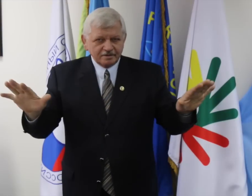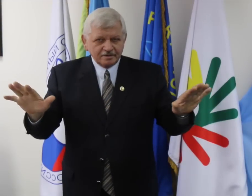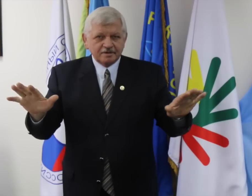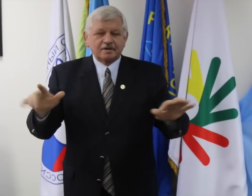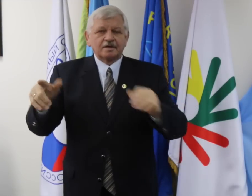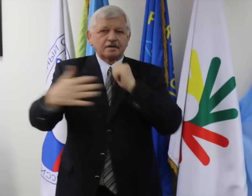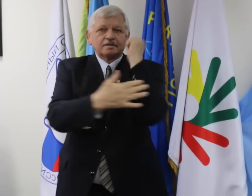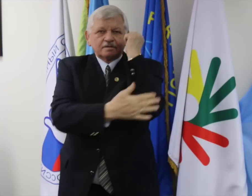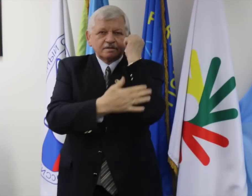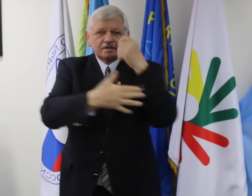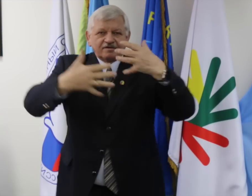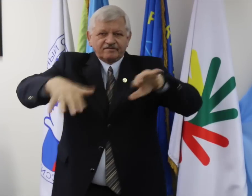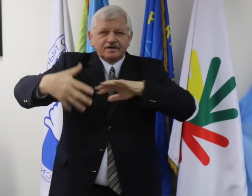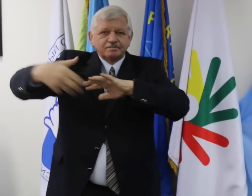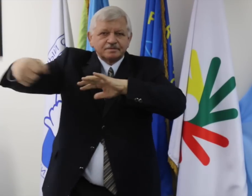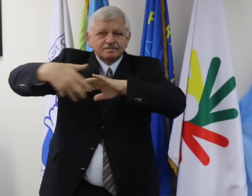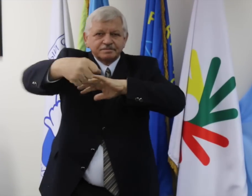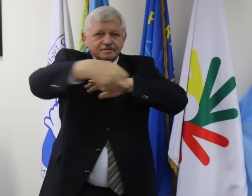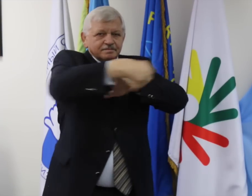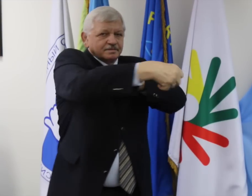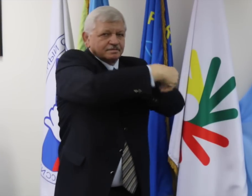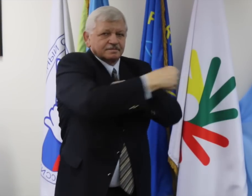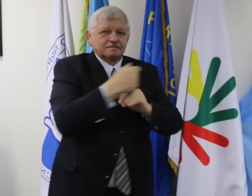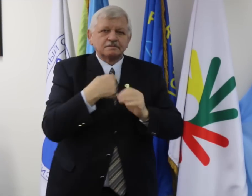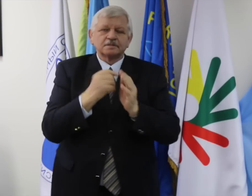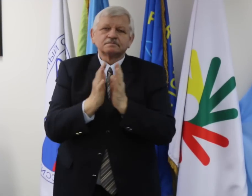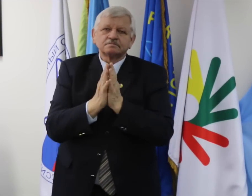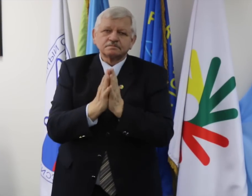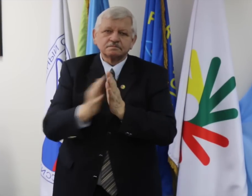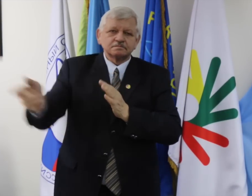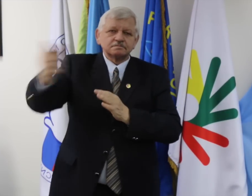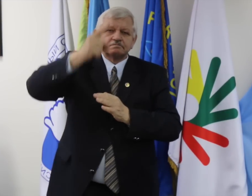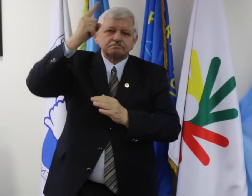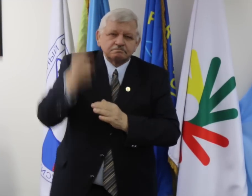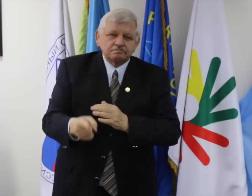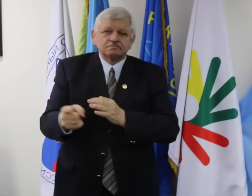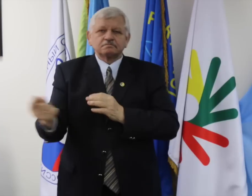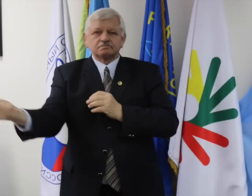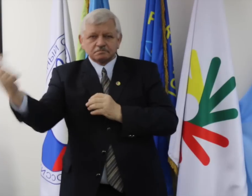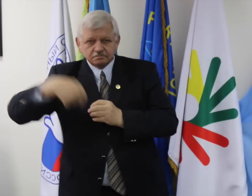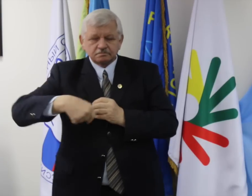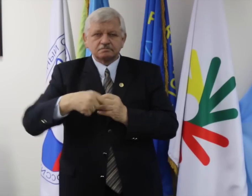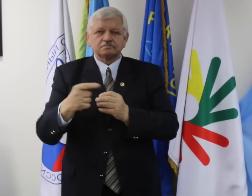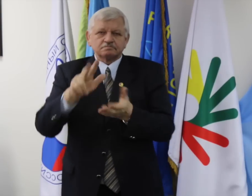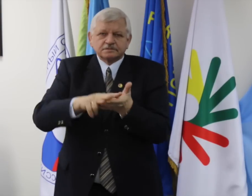country’s organization’s member. The more of you are able to come,